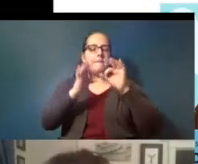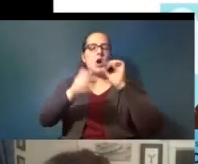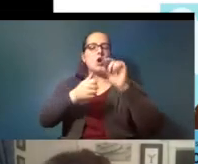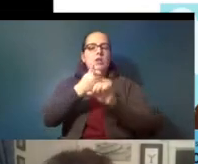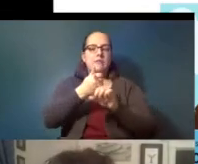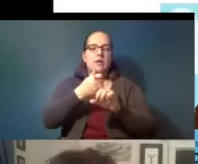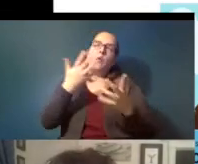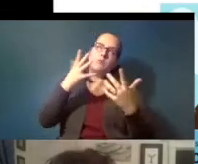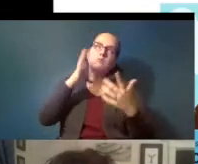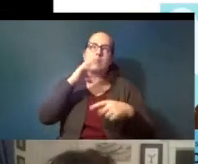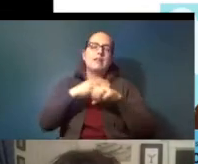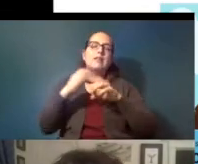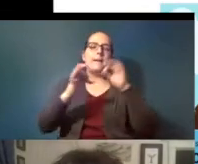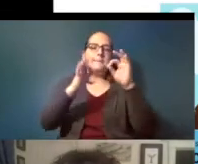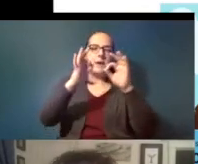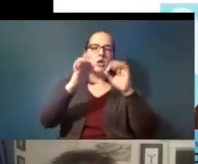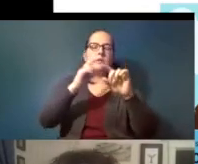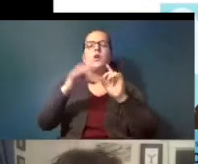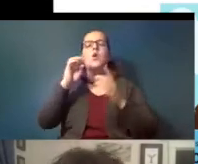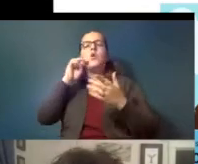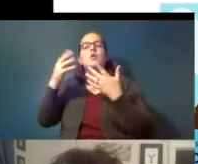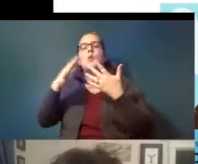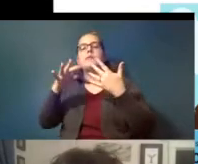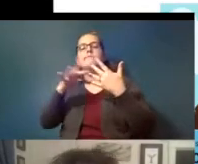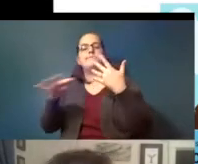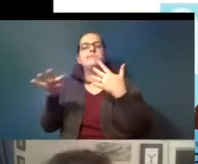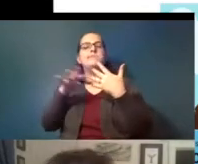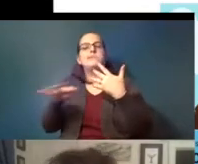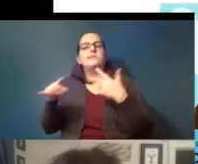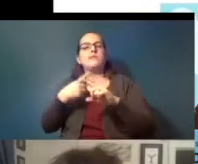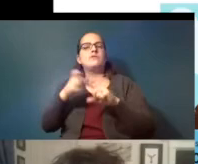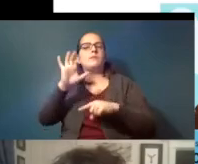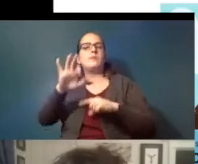the particle but they were looking at what was leaching off of these tireware particles